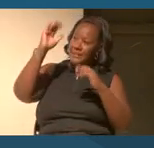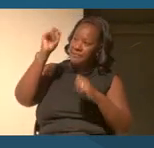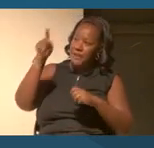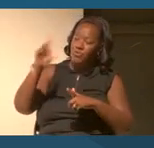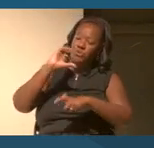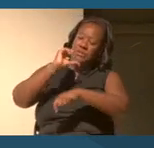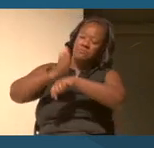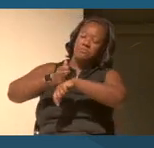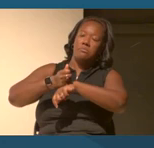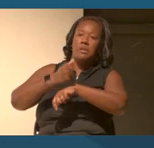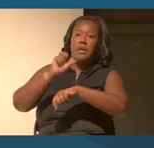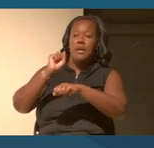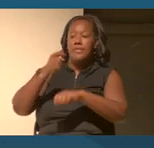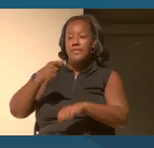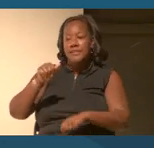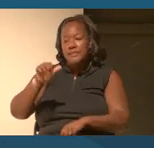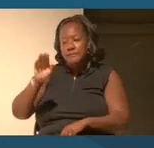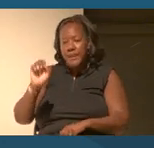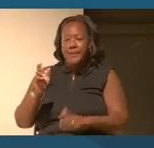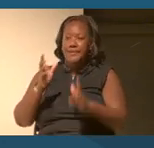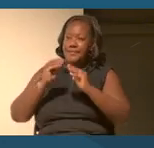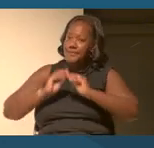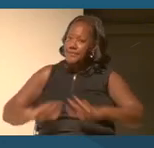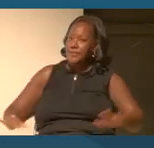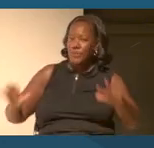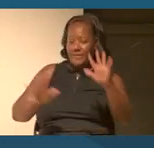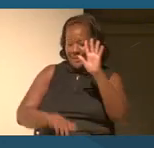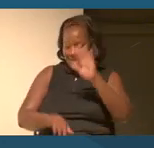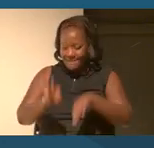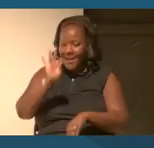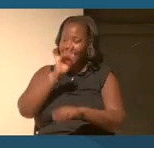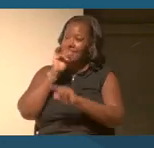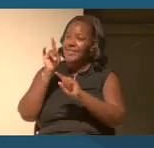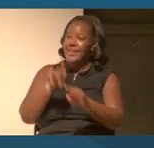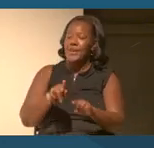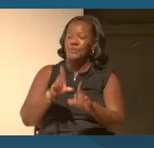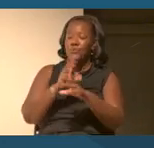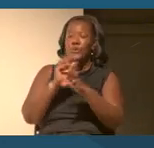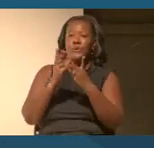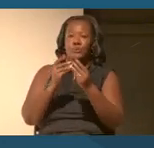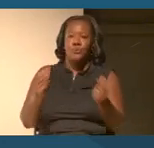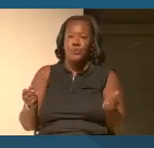to find the answers and the solutions. So I think that would be my first tip for a superintendent.